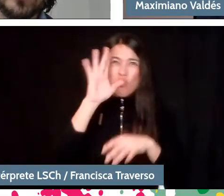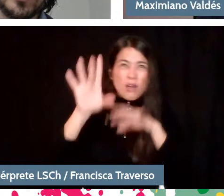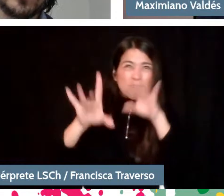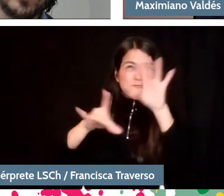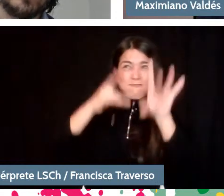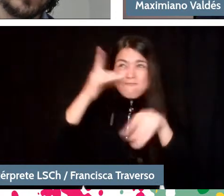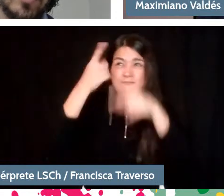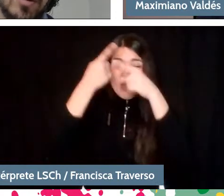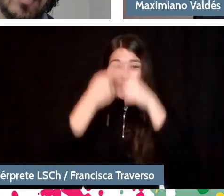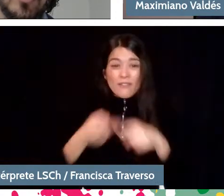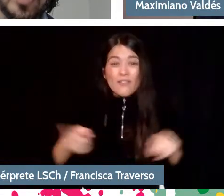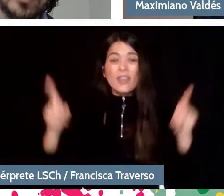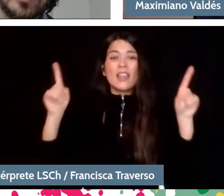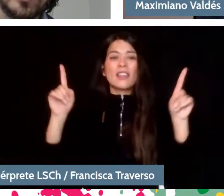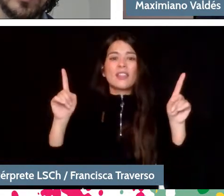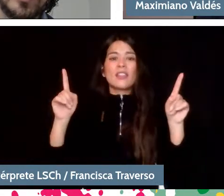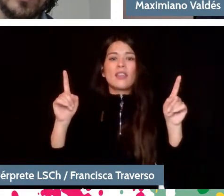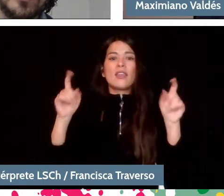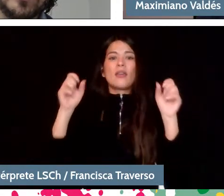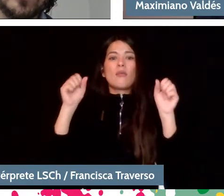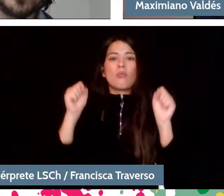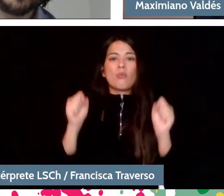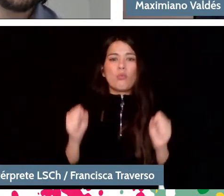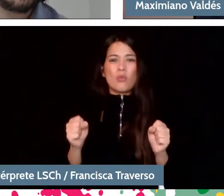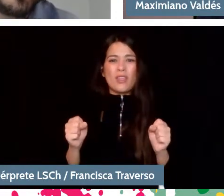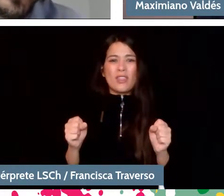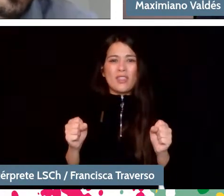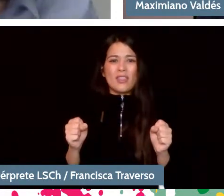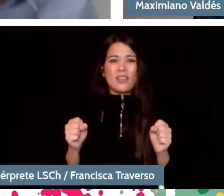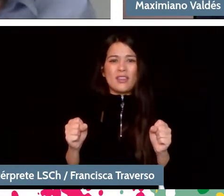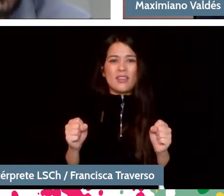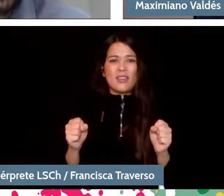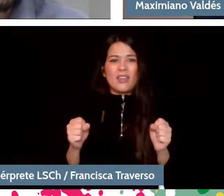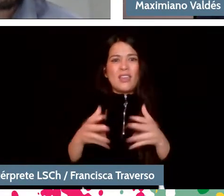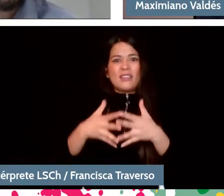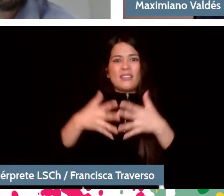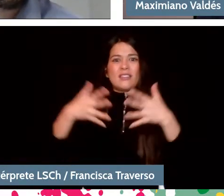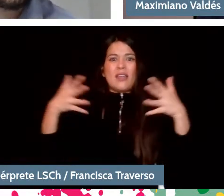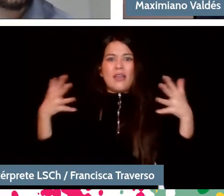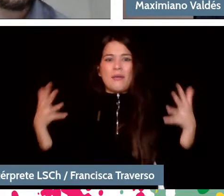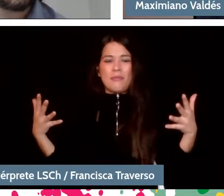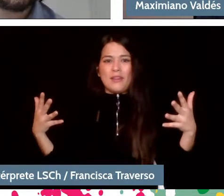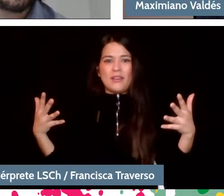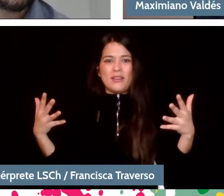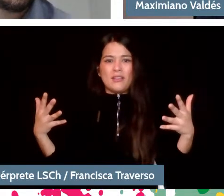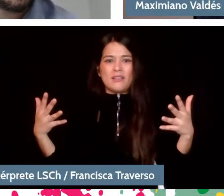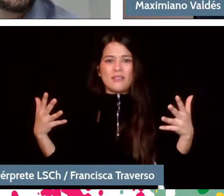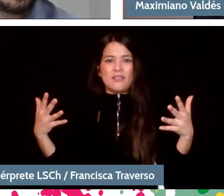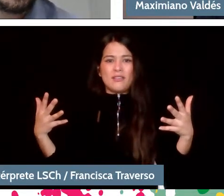but they end up taking extreme places that perhaps already completely escape what could be just that,